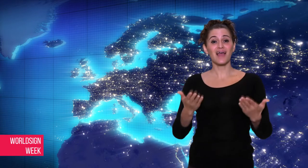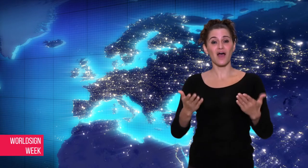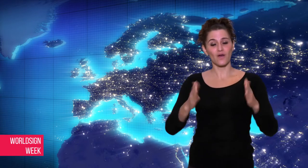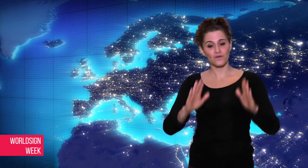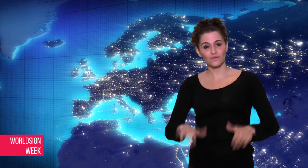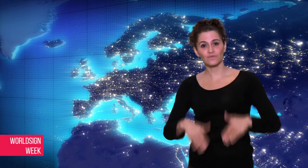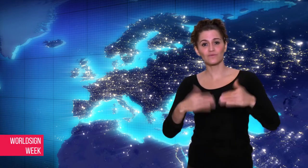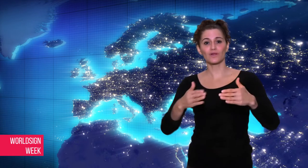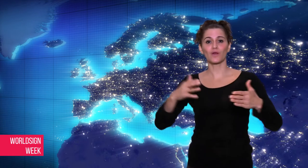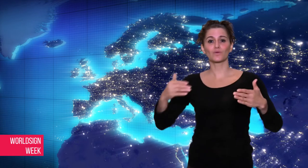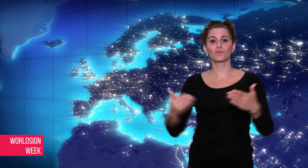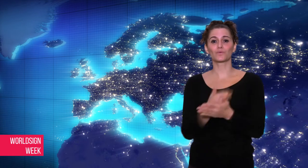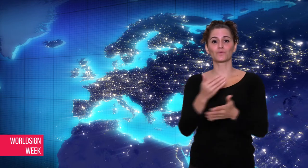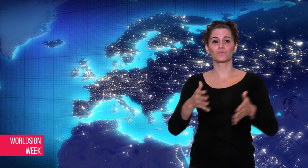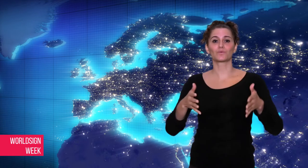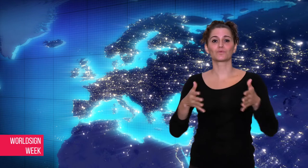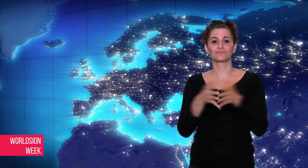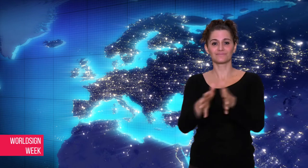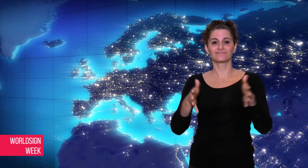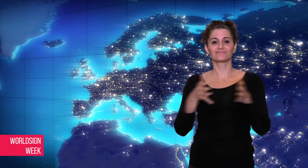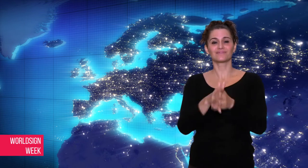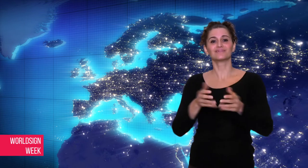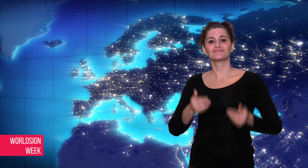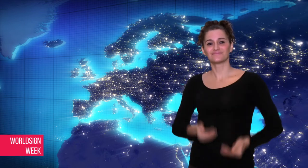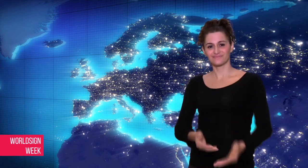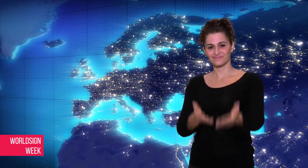Now, let’s go to next story.